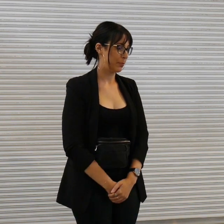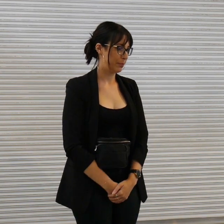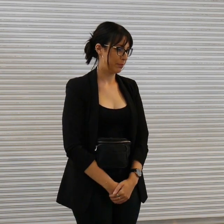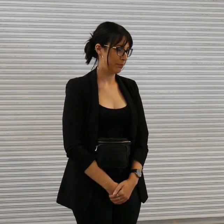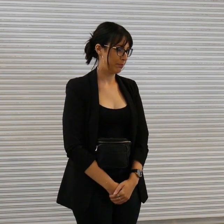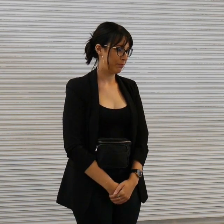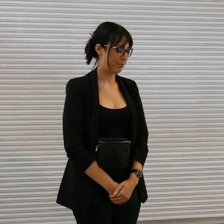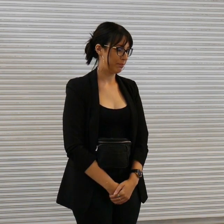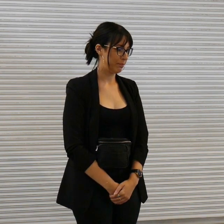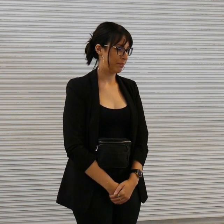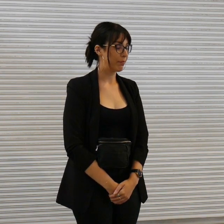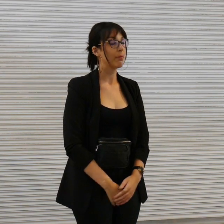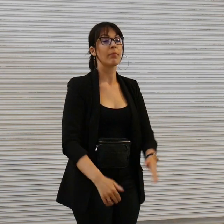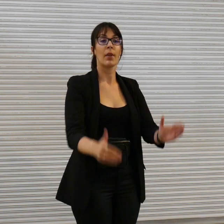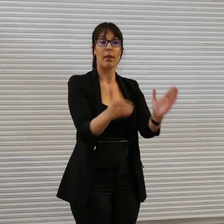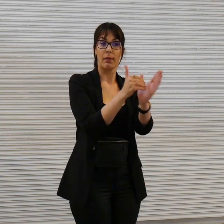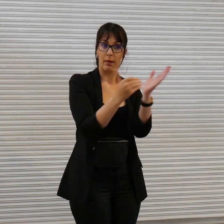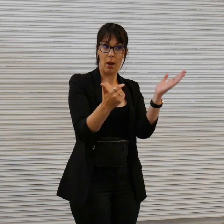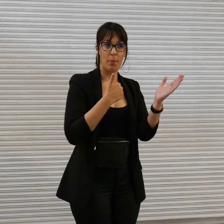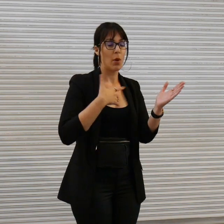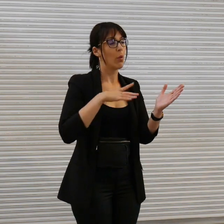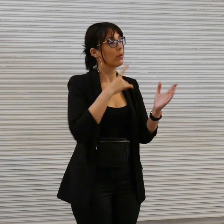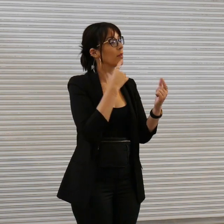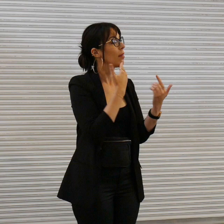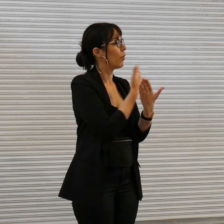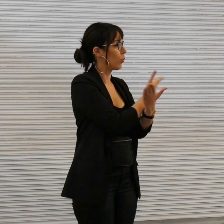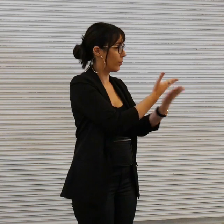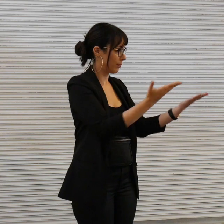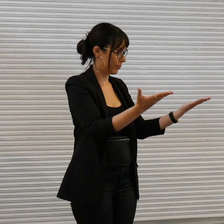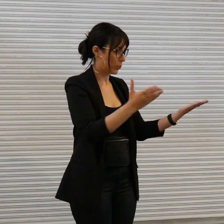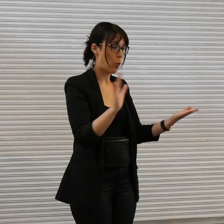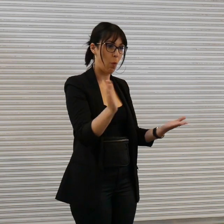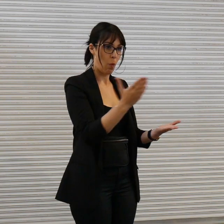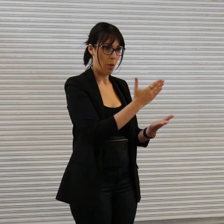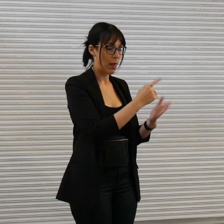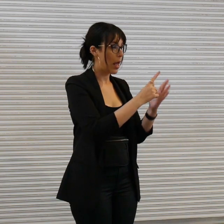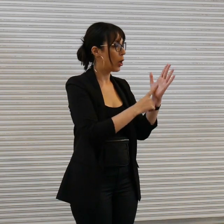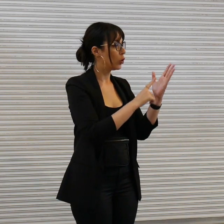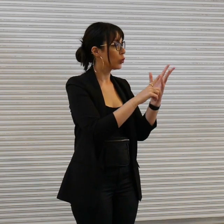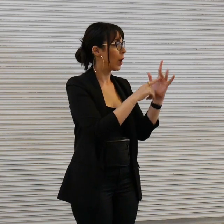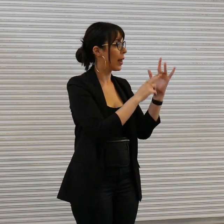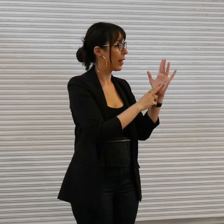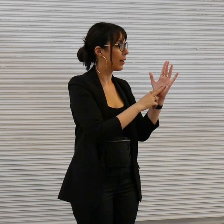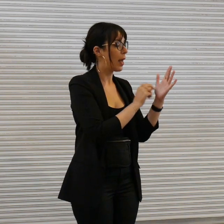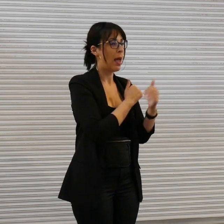to take this opportunity to thank you all and Julian our art-tech who I think is running a